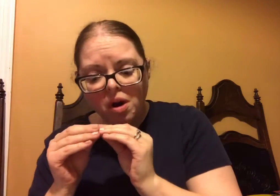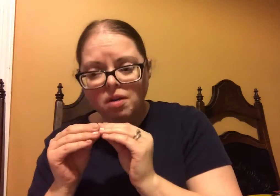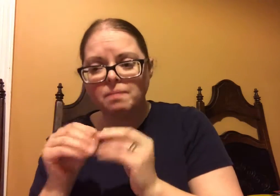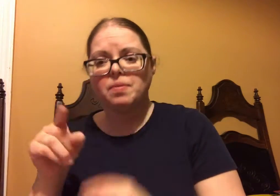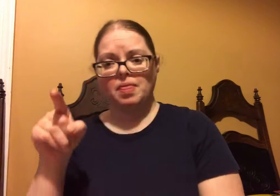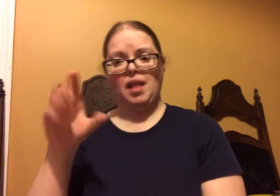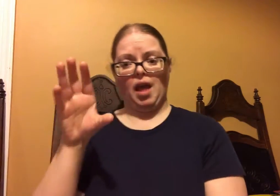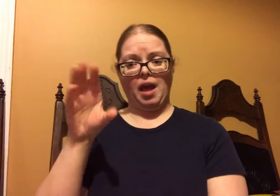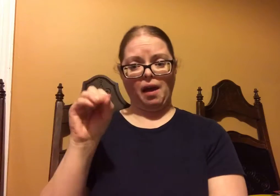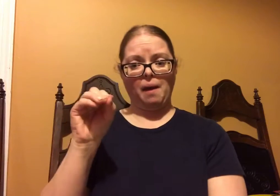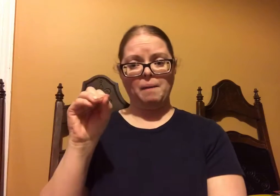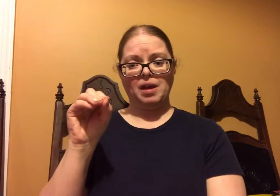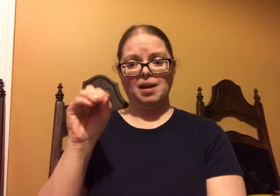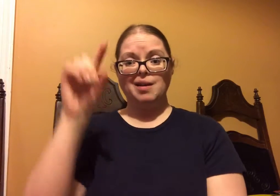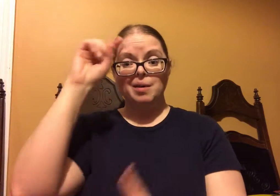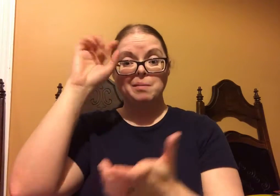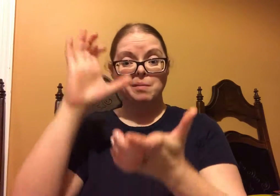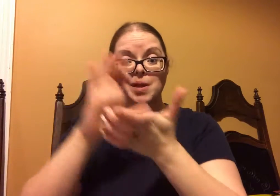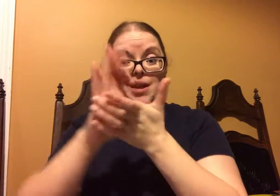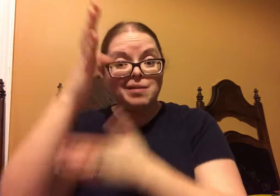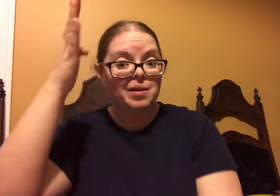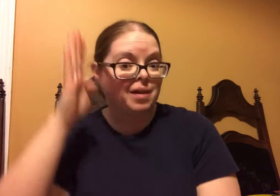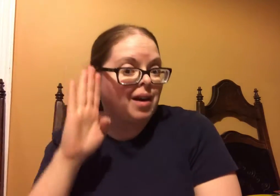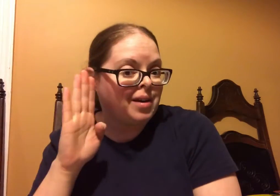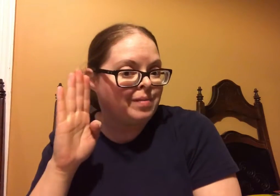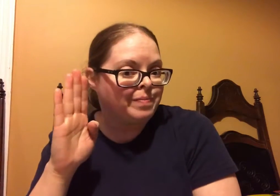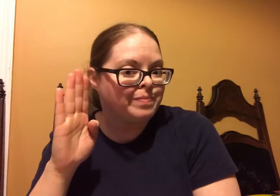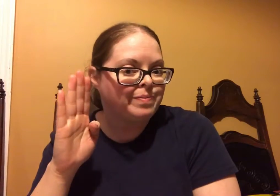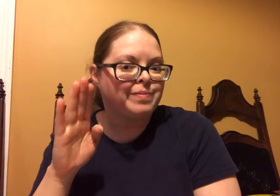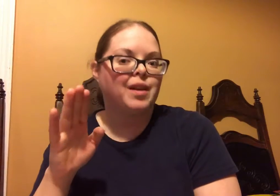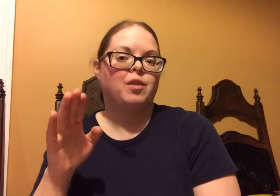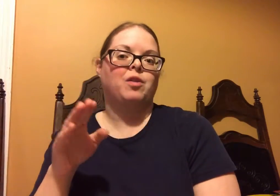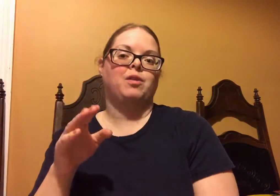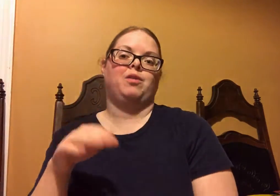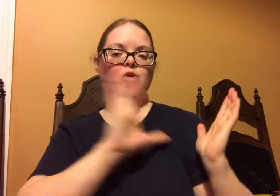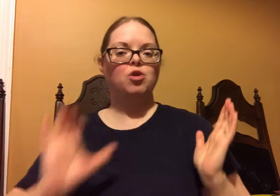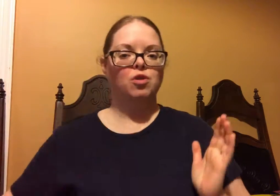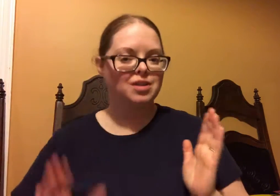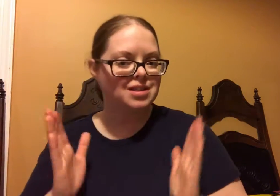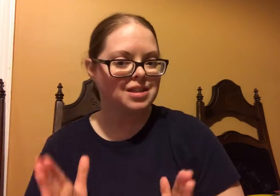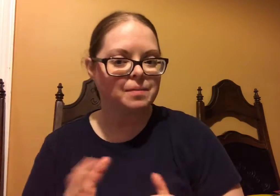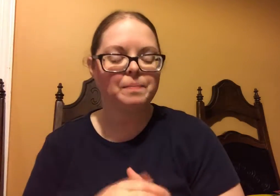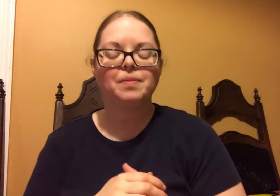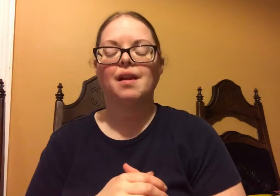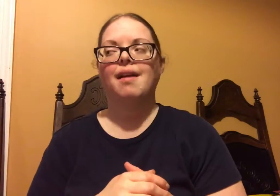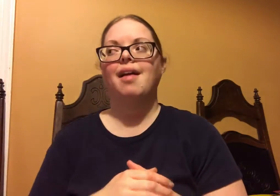So I continued to research more about Young Living, and that company believes in God,